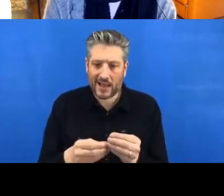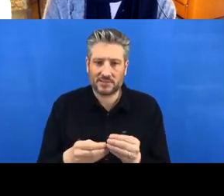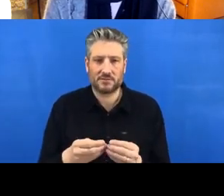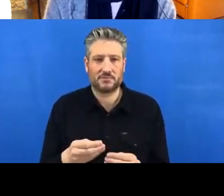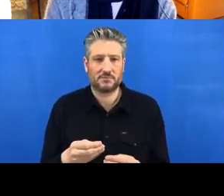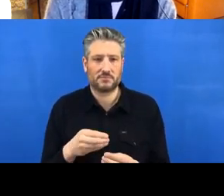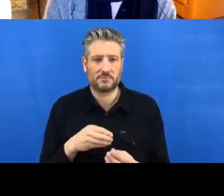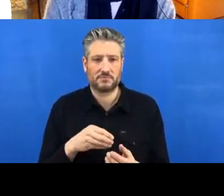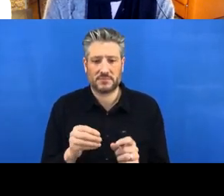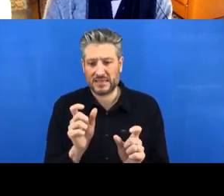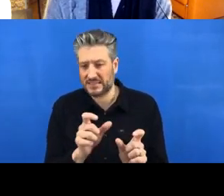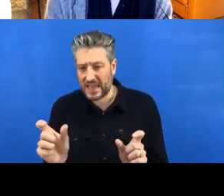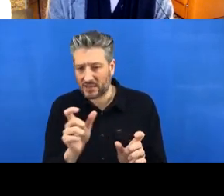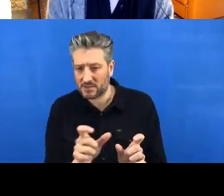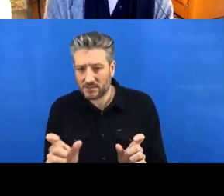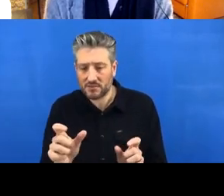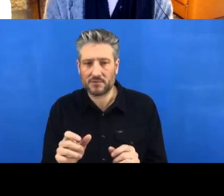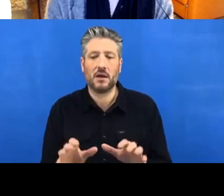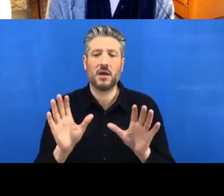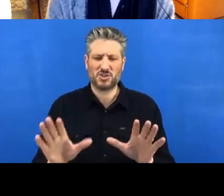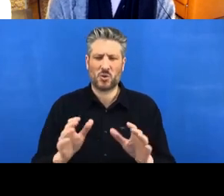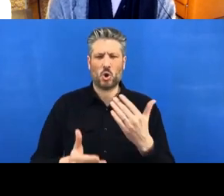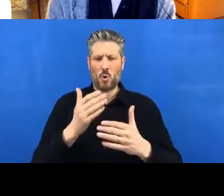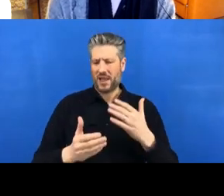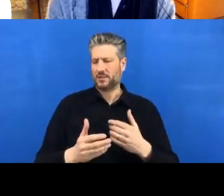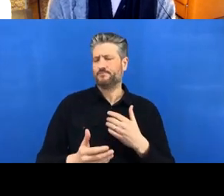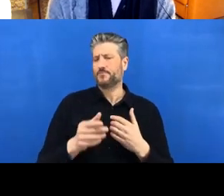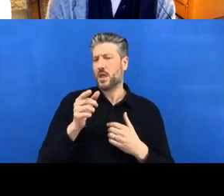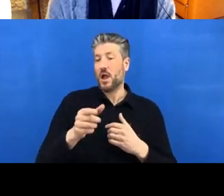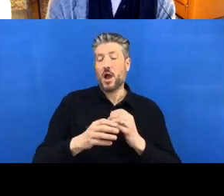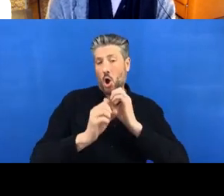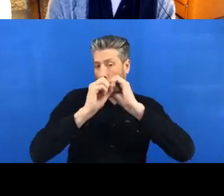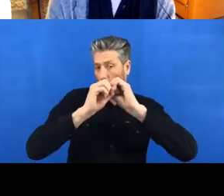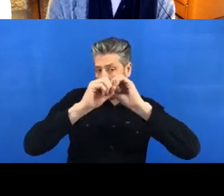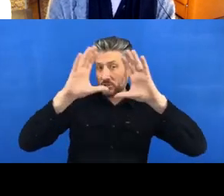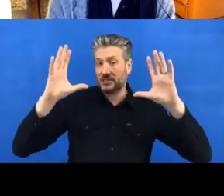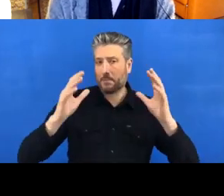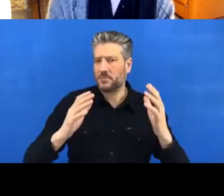But just to go back to this conceptually for a second on the slides. So yeah, we have this repository,